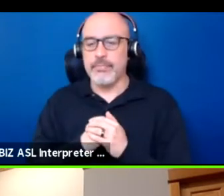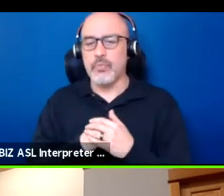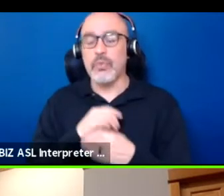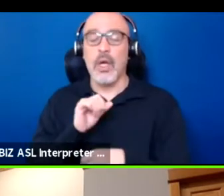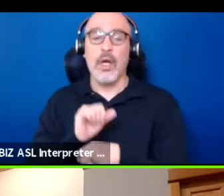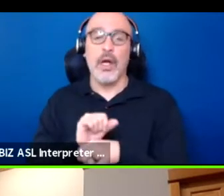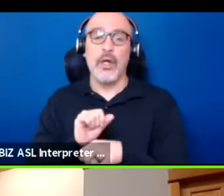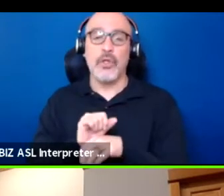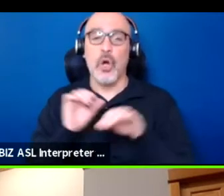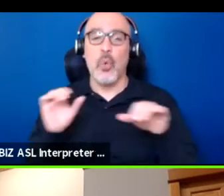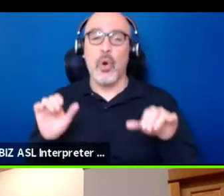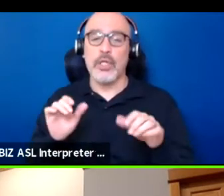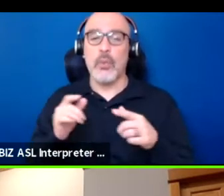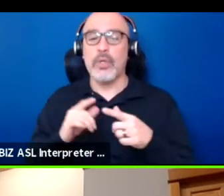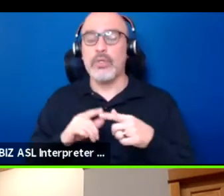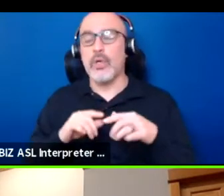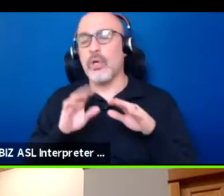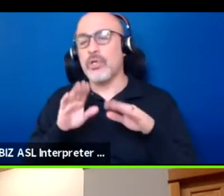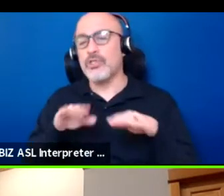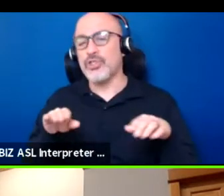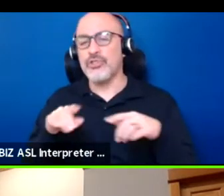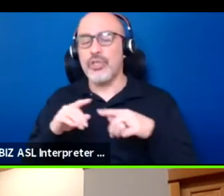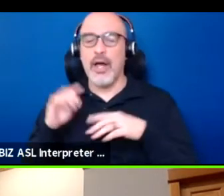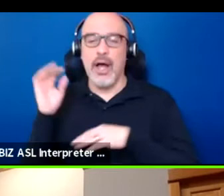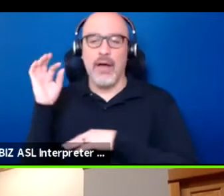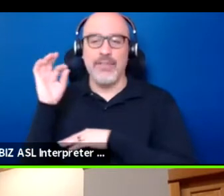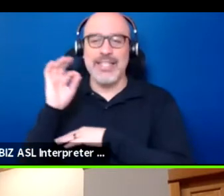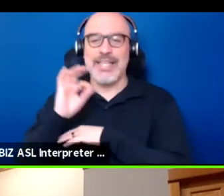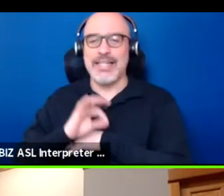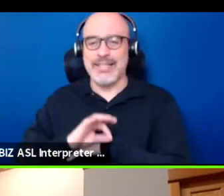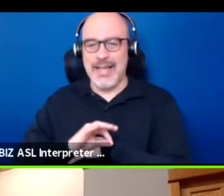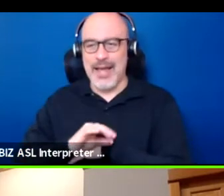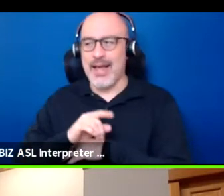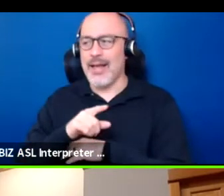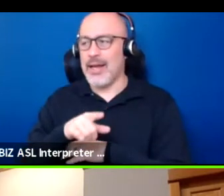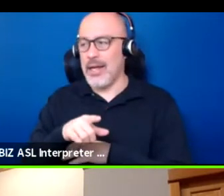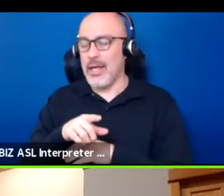at Children of the Setting Center is following those rules